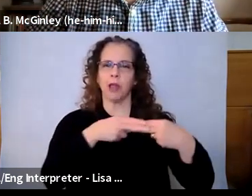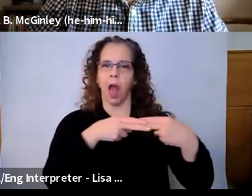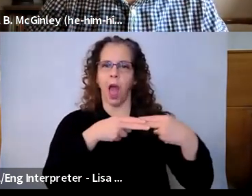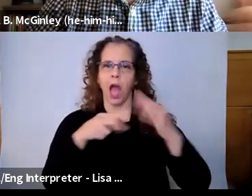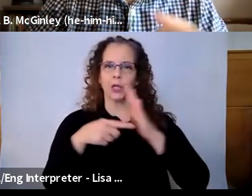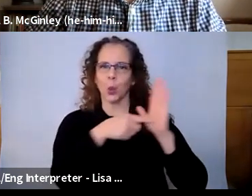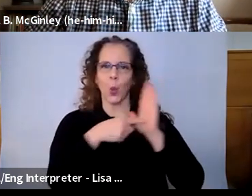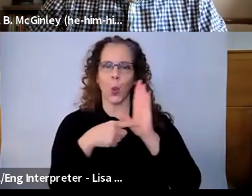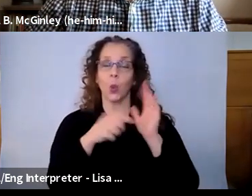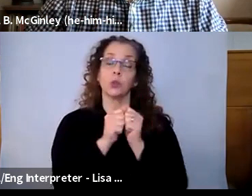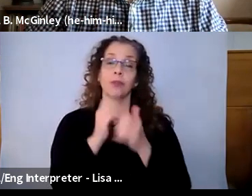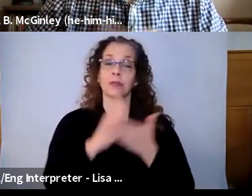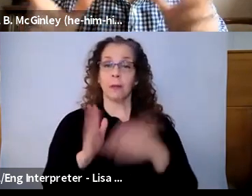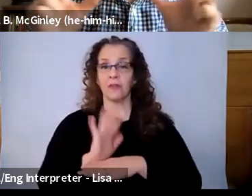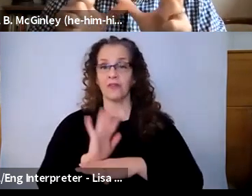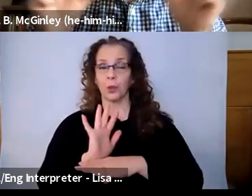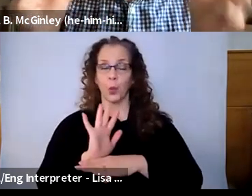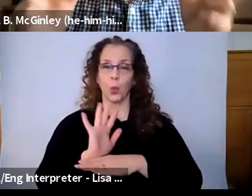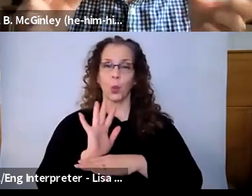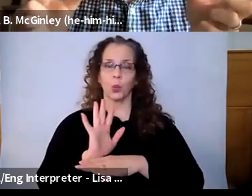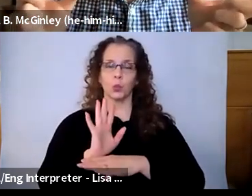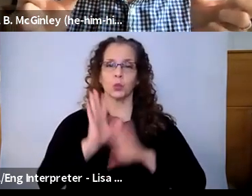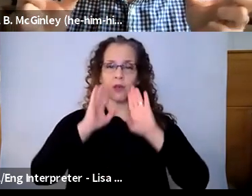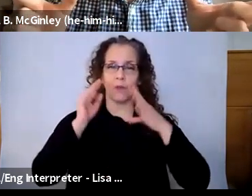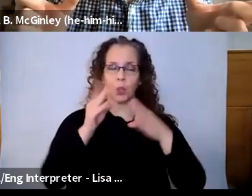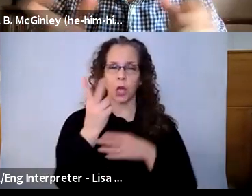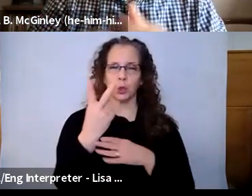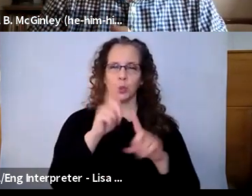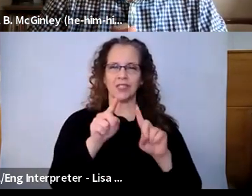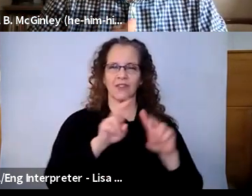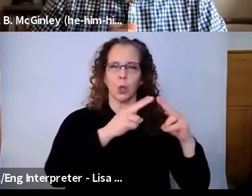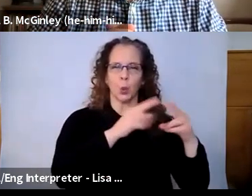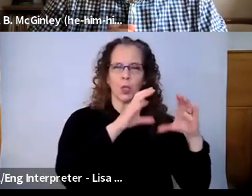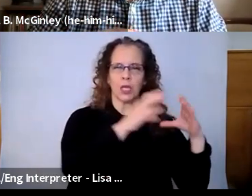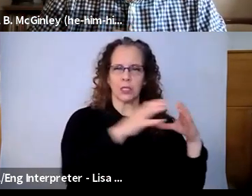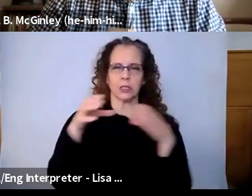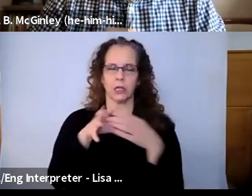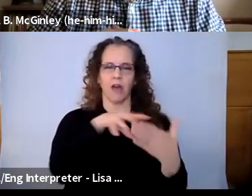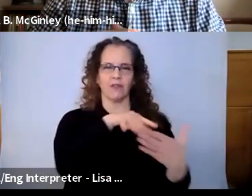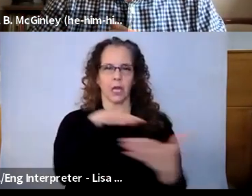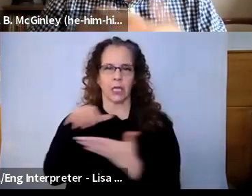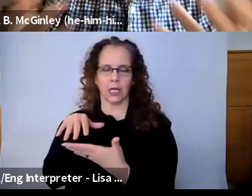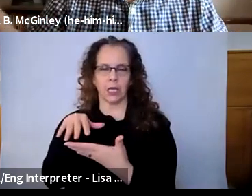videos that focus on two units of study for students to engage